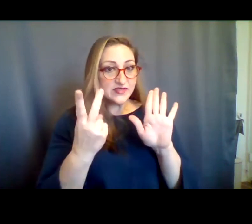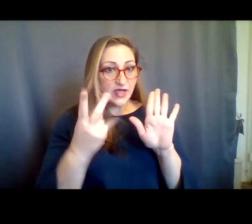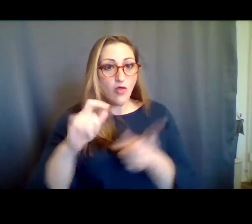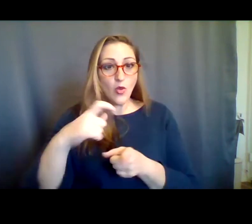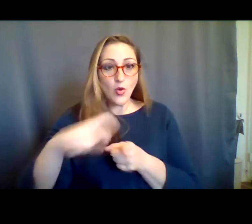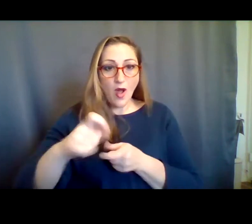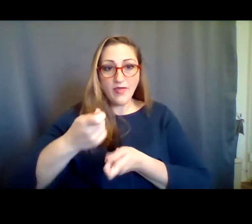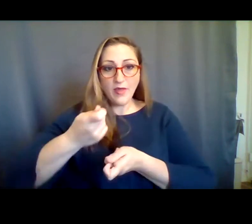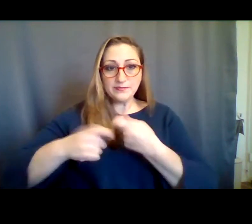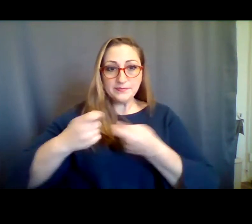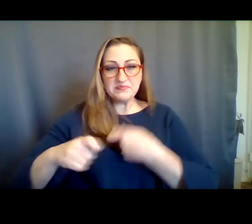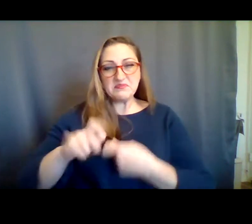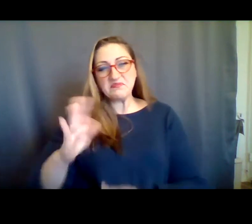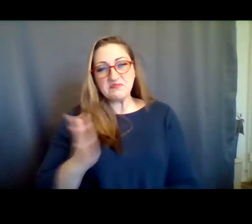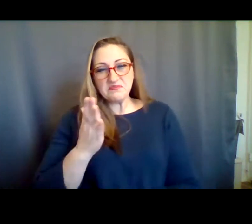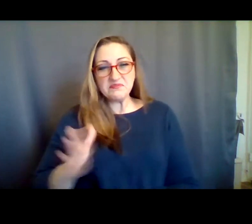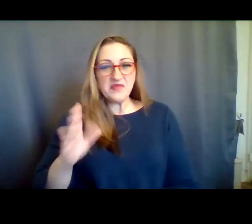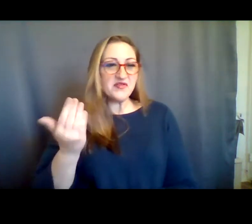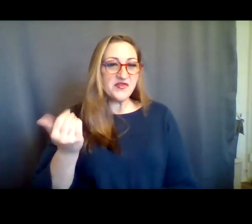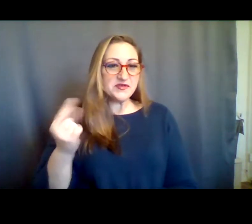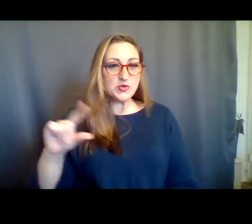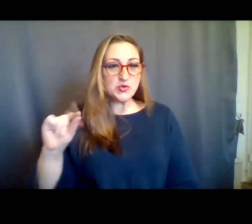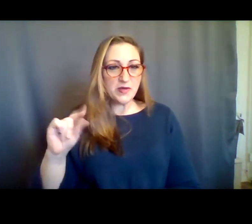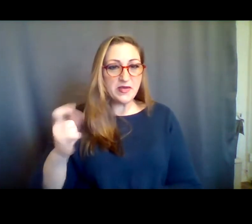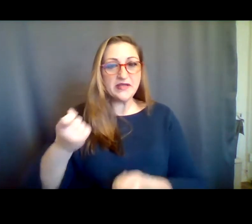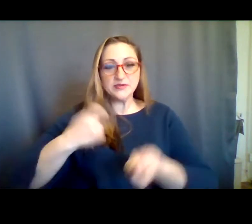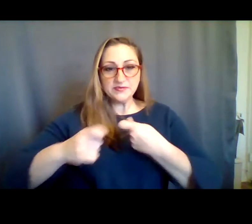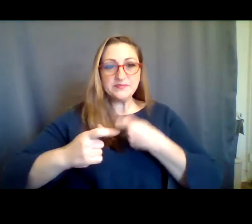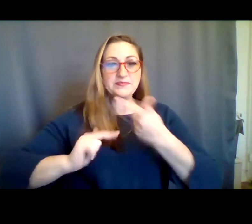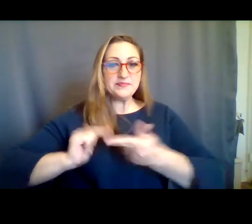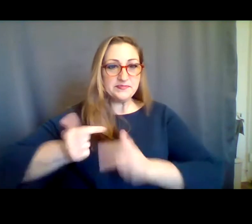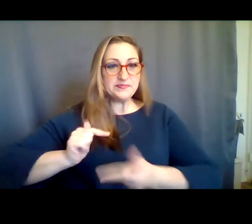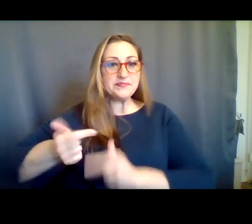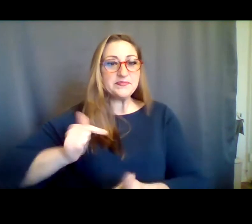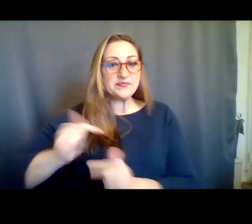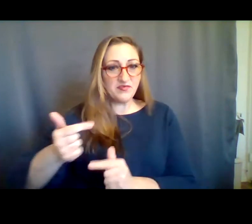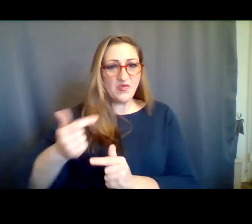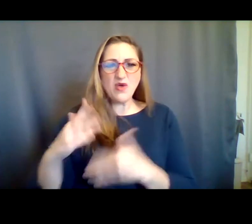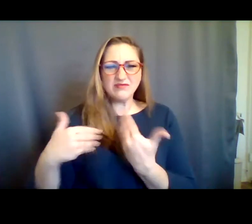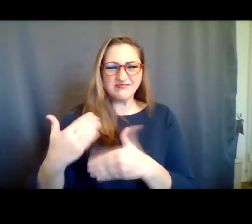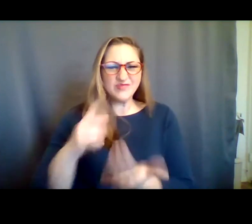have an slay interpreter on the call and they will switch out every 15